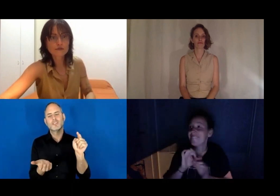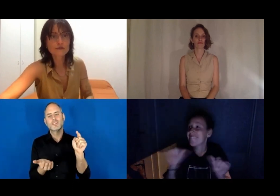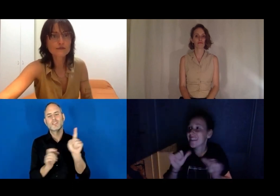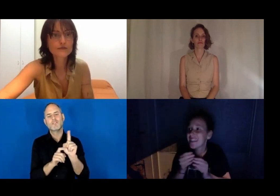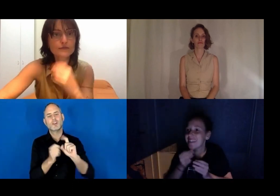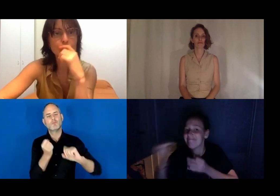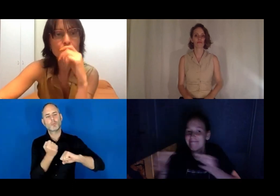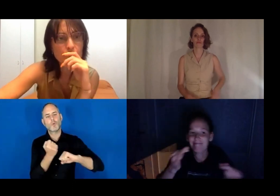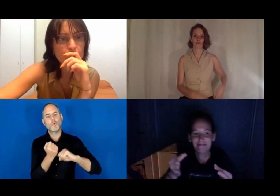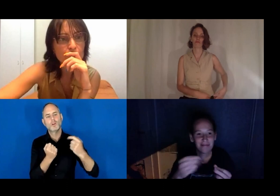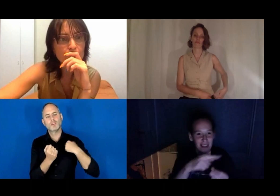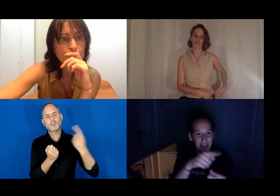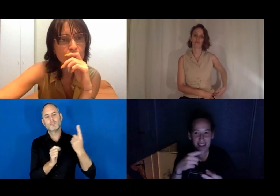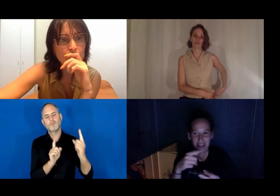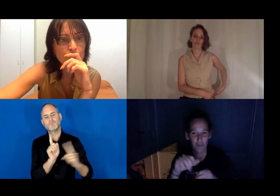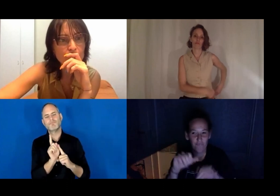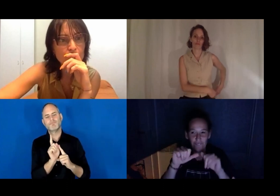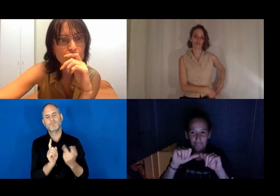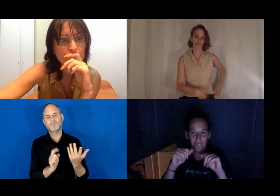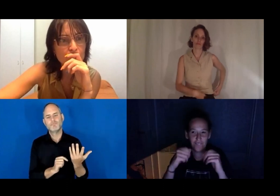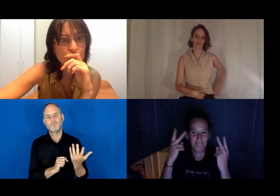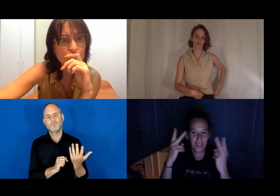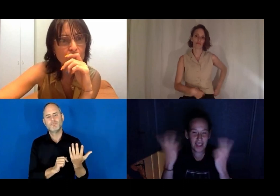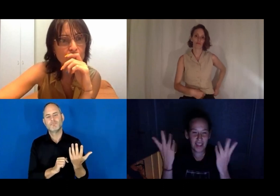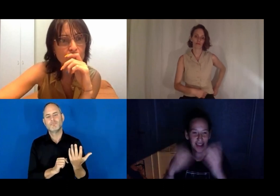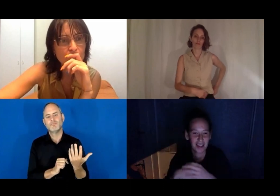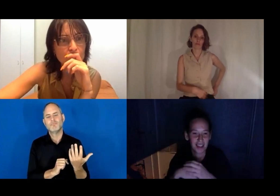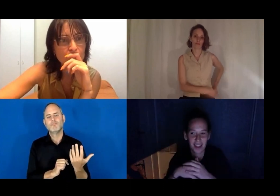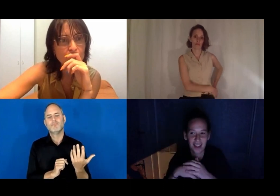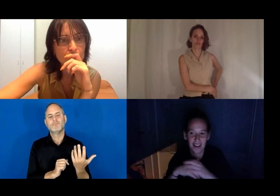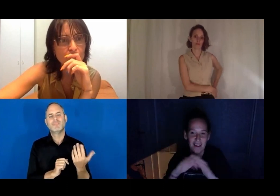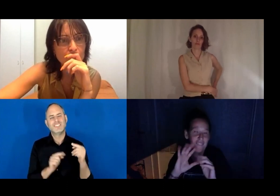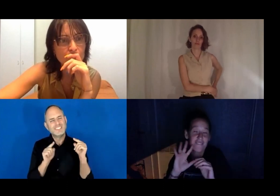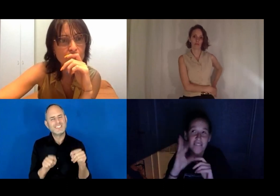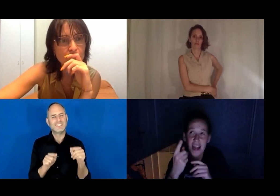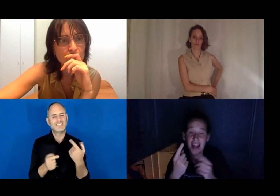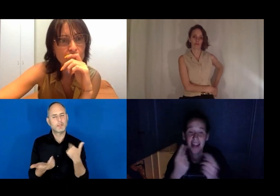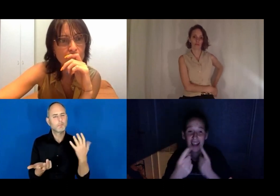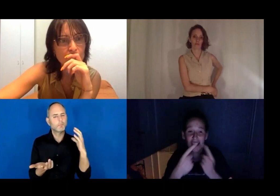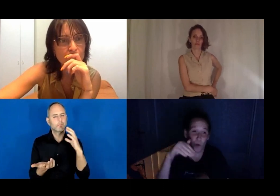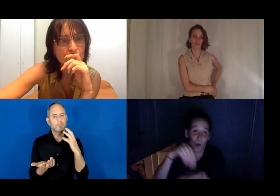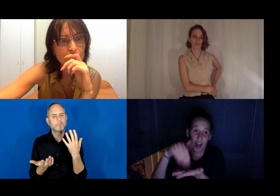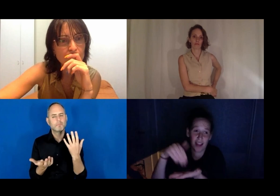and how to network, and how to ask people. I wonder how to set this up here.